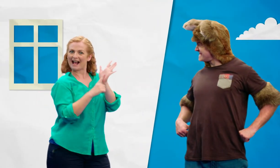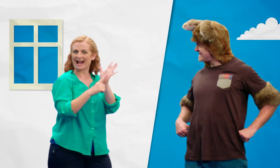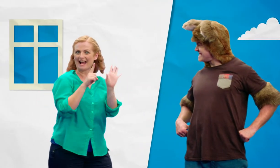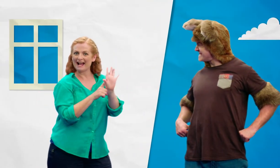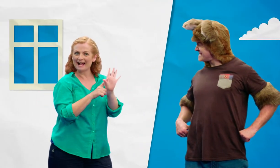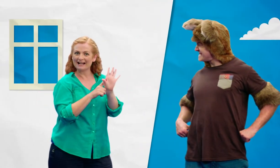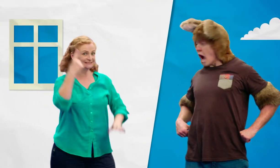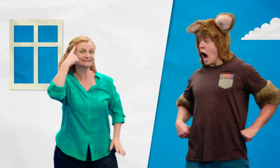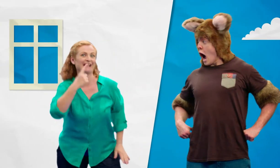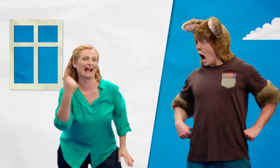I'm Sally!